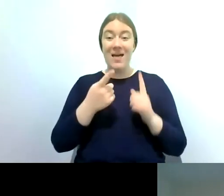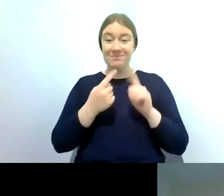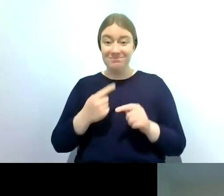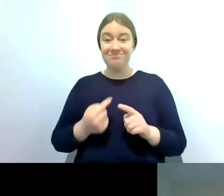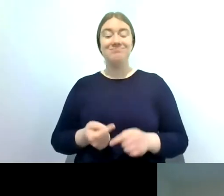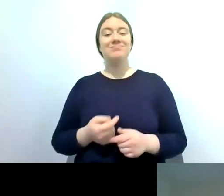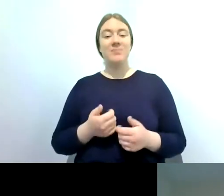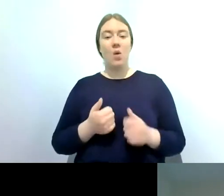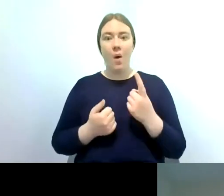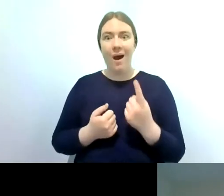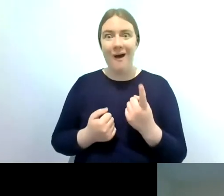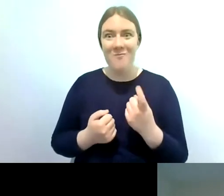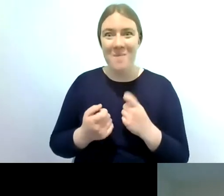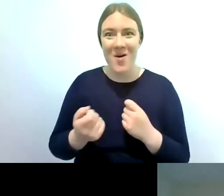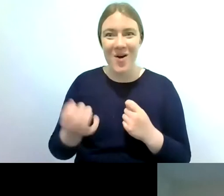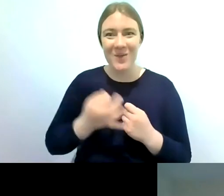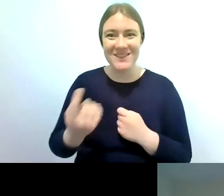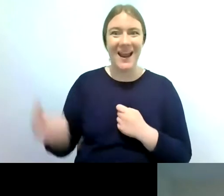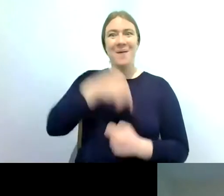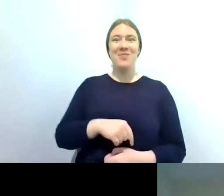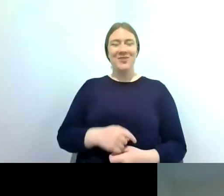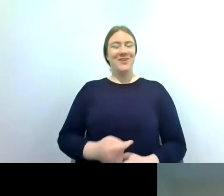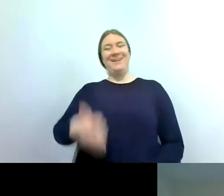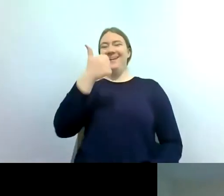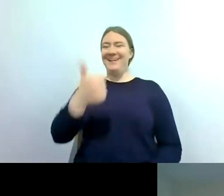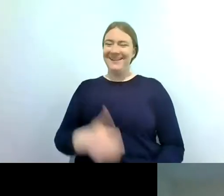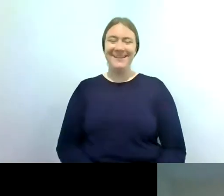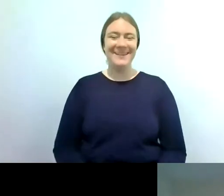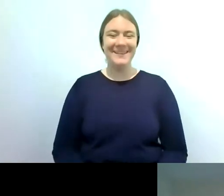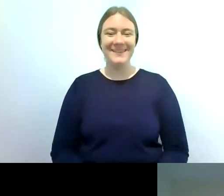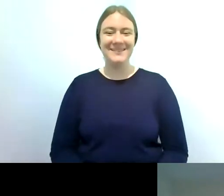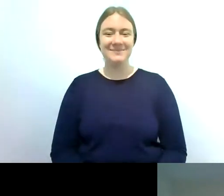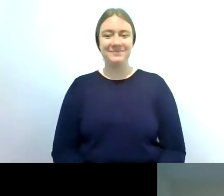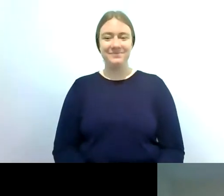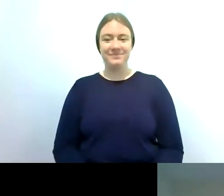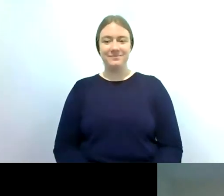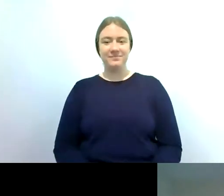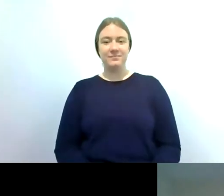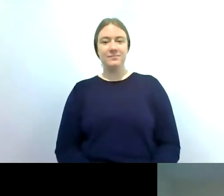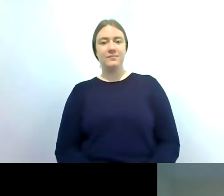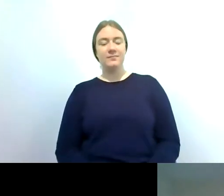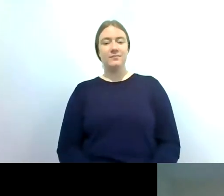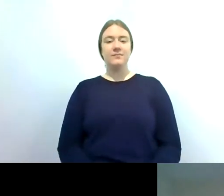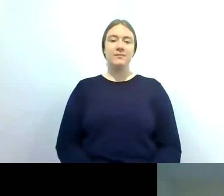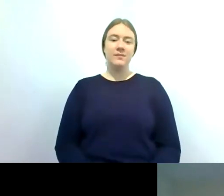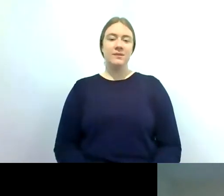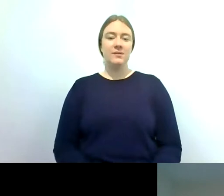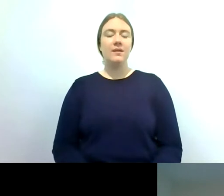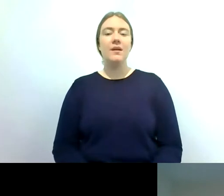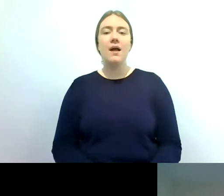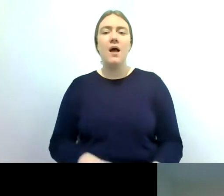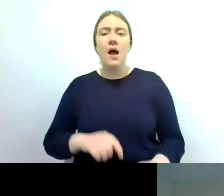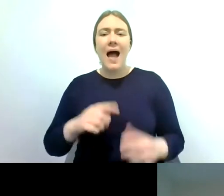oh hang on another one's just popped up um and what's the technique for washing between